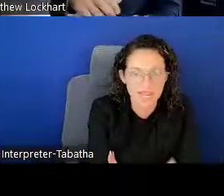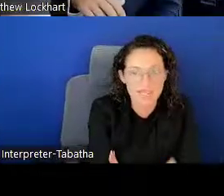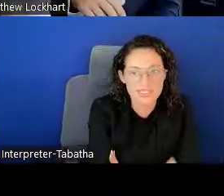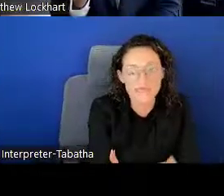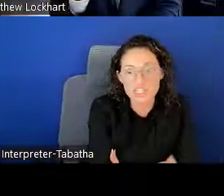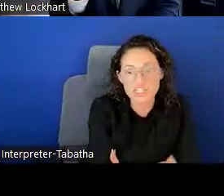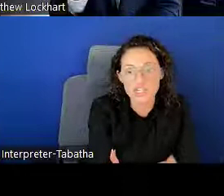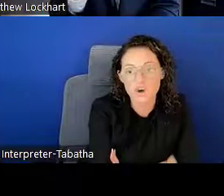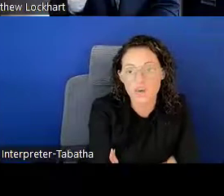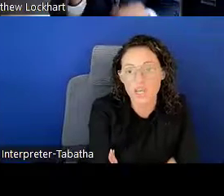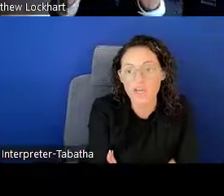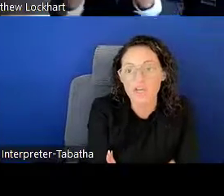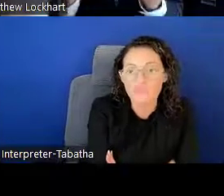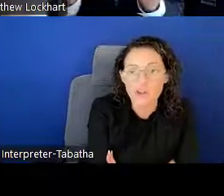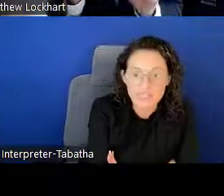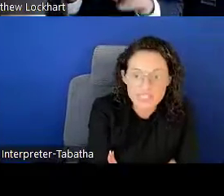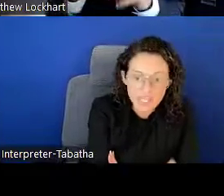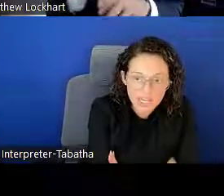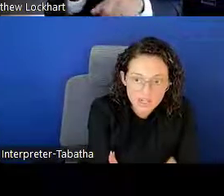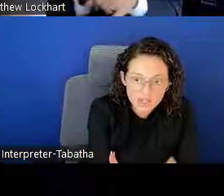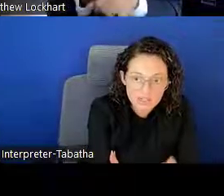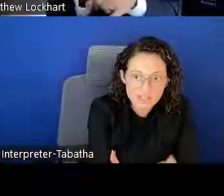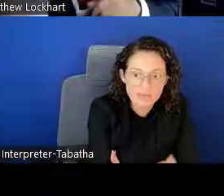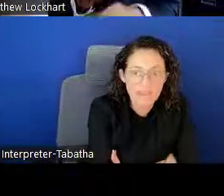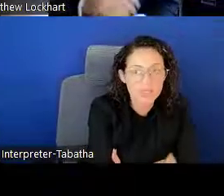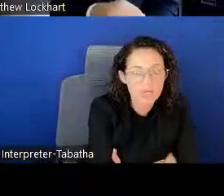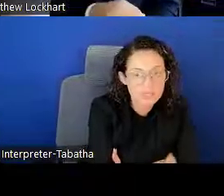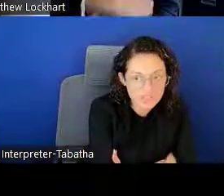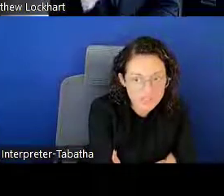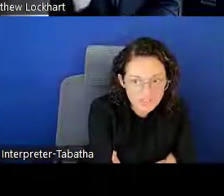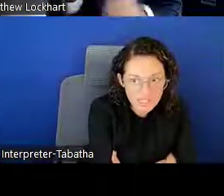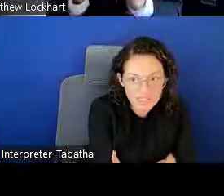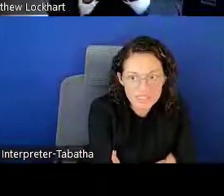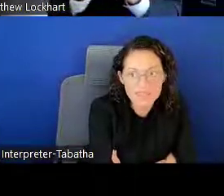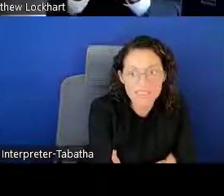It has information on reference letters, IBO certificates,